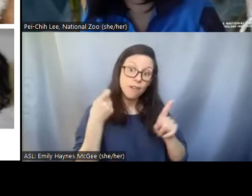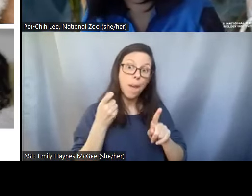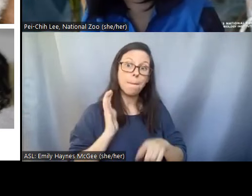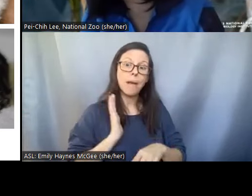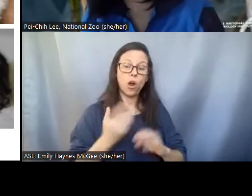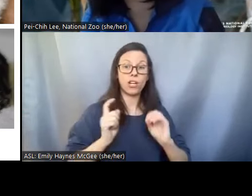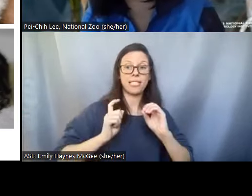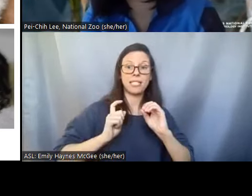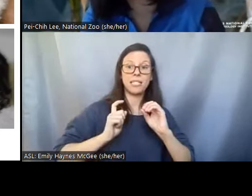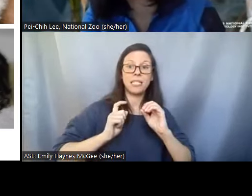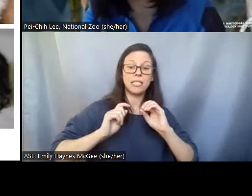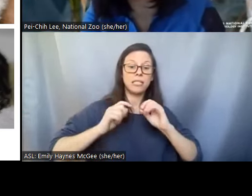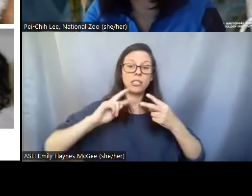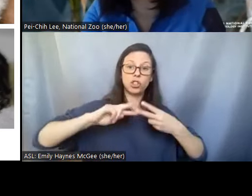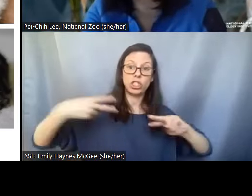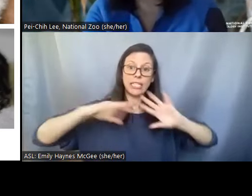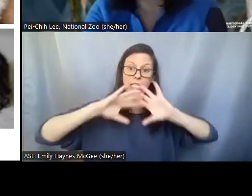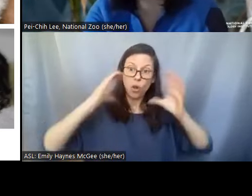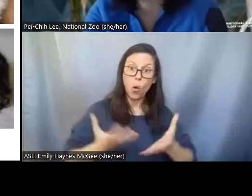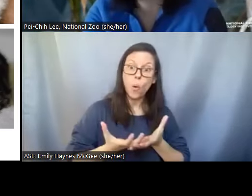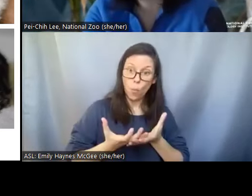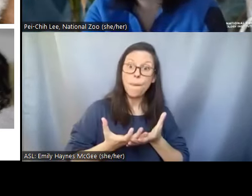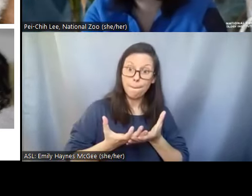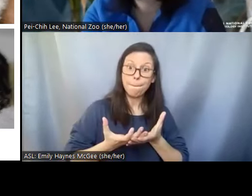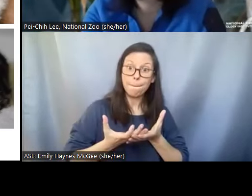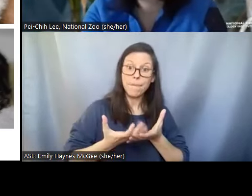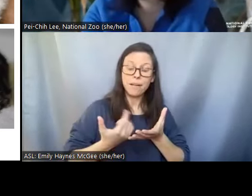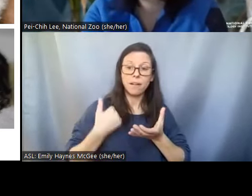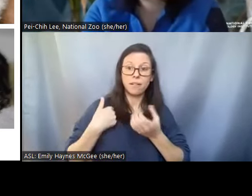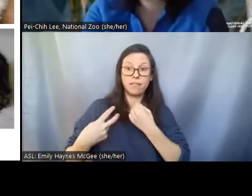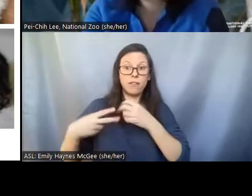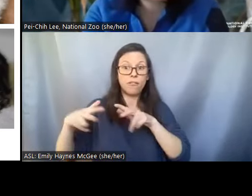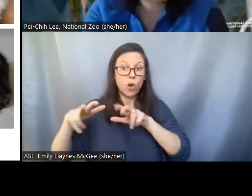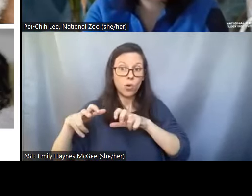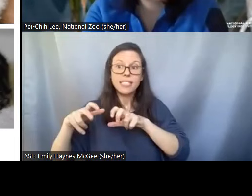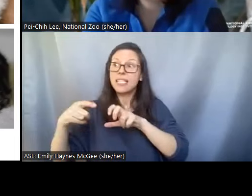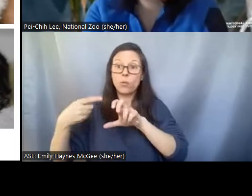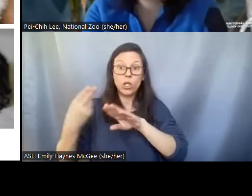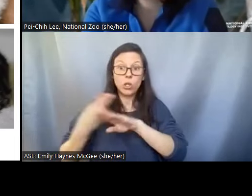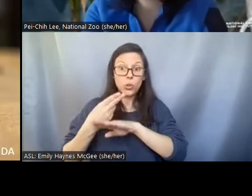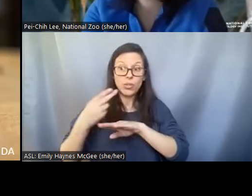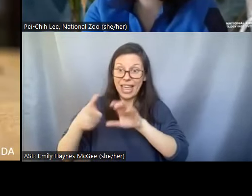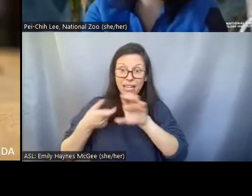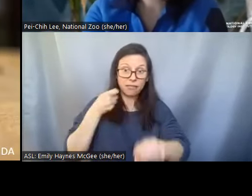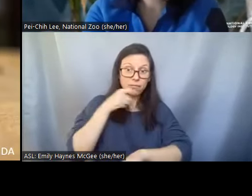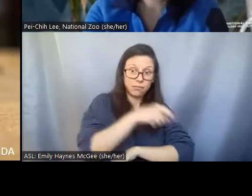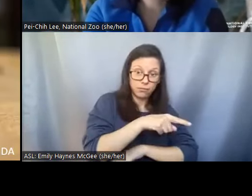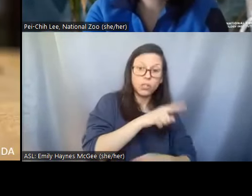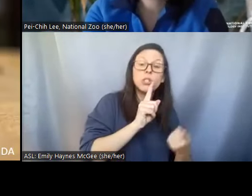and to in seminary nation and we got Xiao Qi Ji. >>Shellie: Wow and then what sorts of research are you doing?